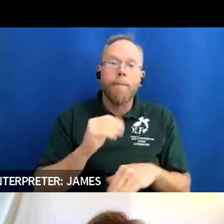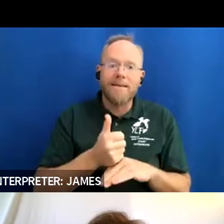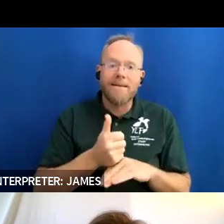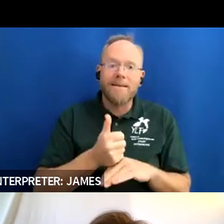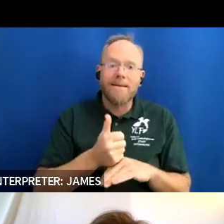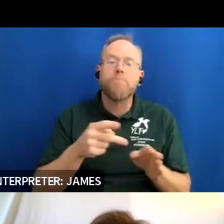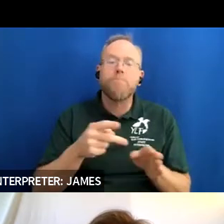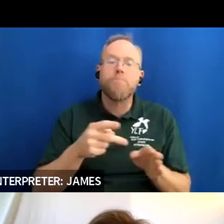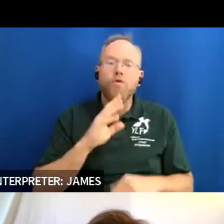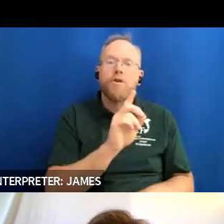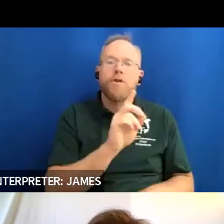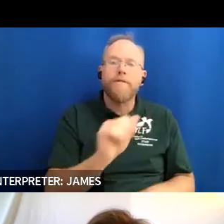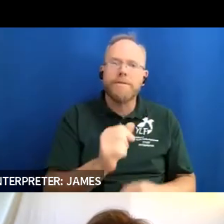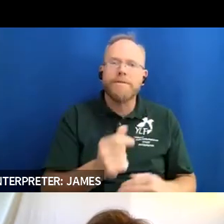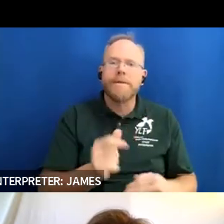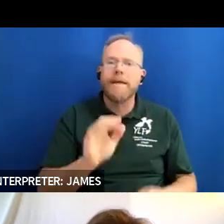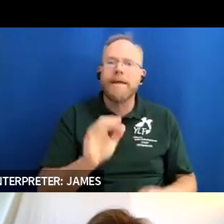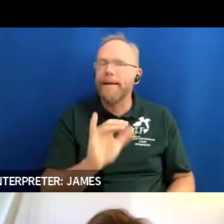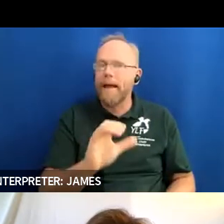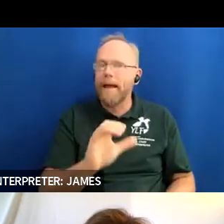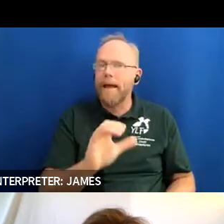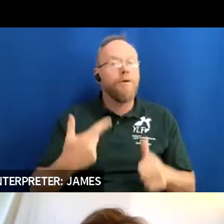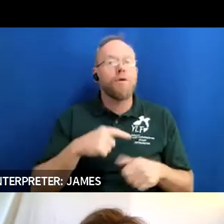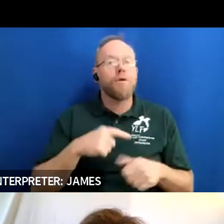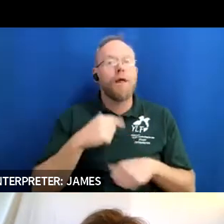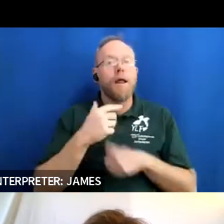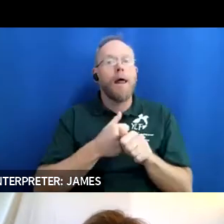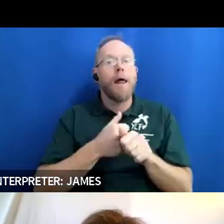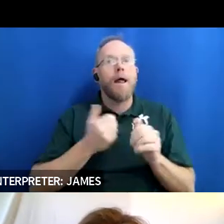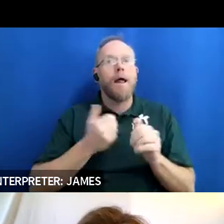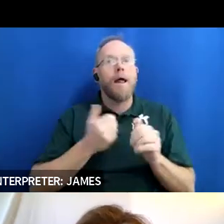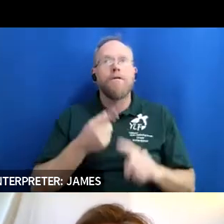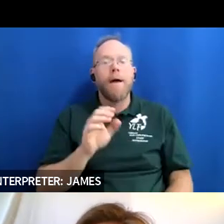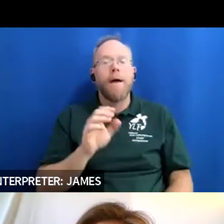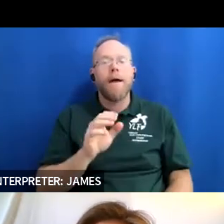i am the first alumni of arizona youth leadership forum to get a full-time position